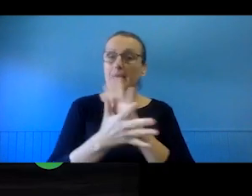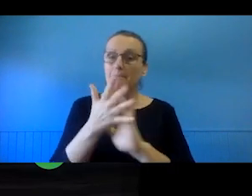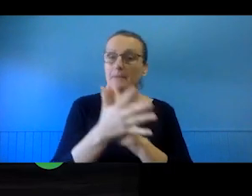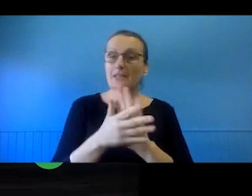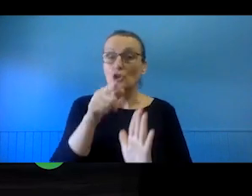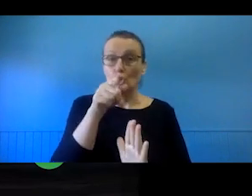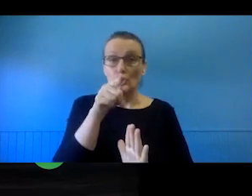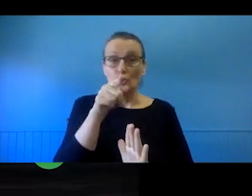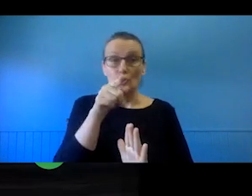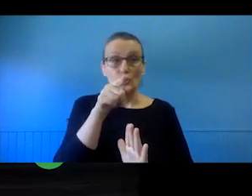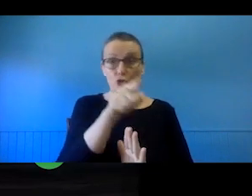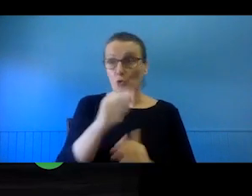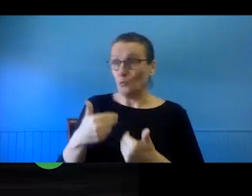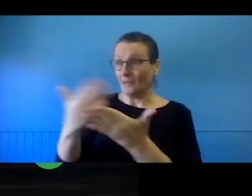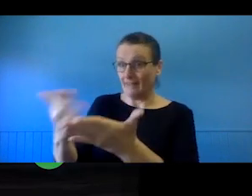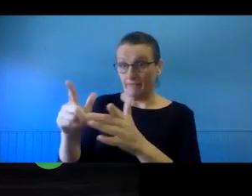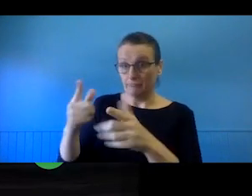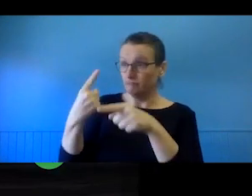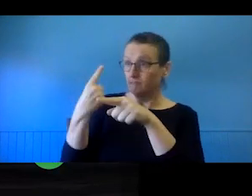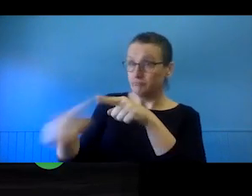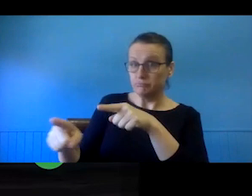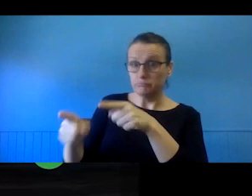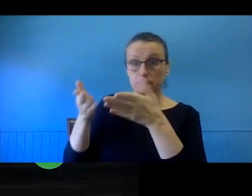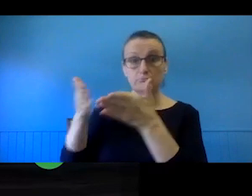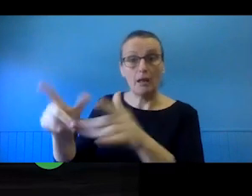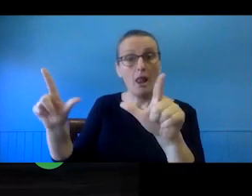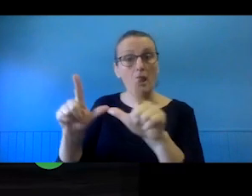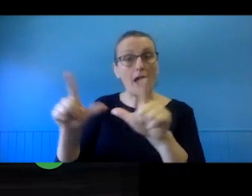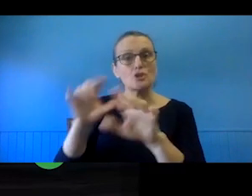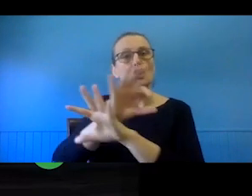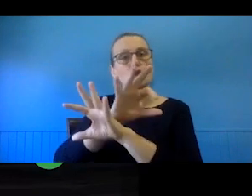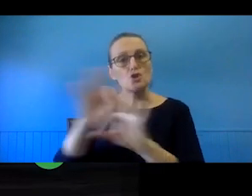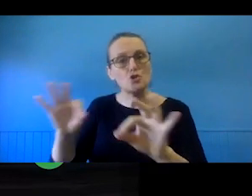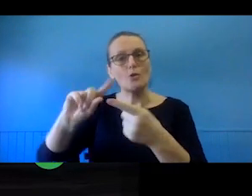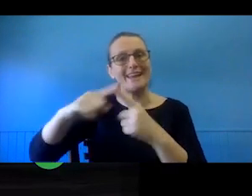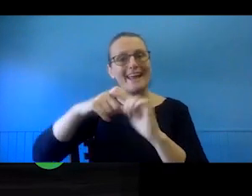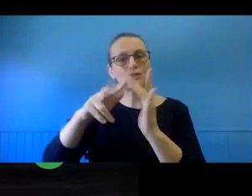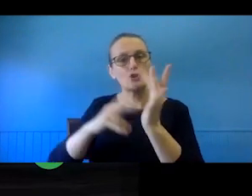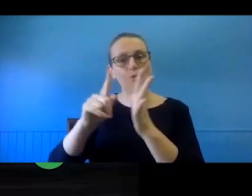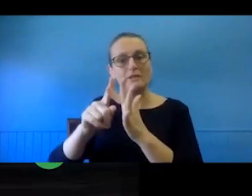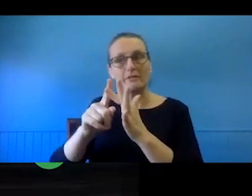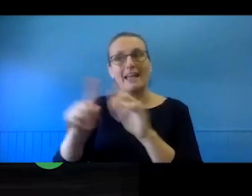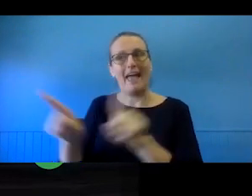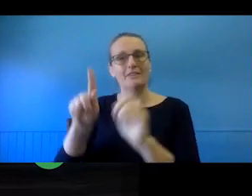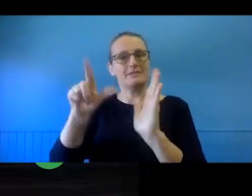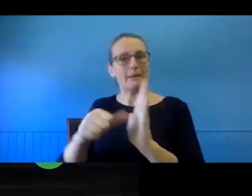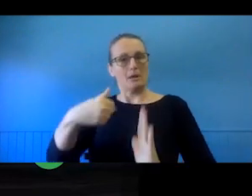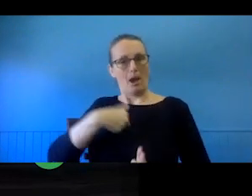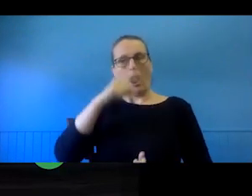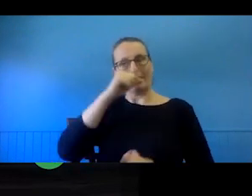non-exclusive licence to do something with your copyright material. But you can continue to use the material in the way that you